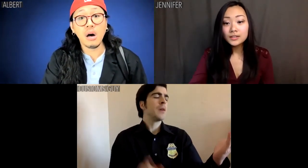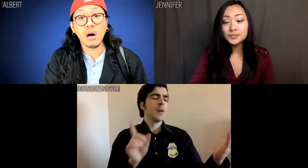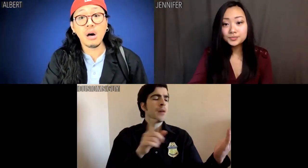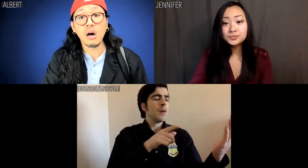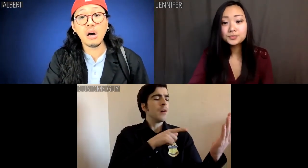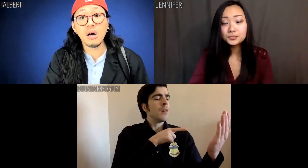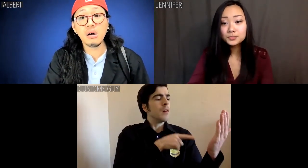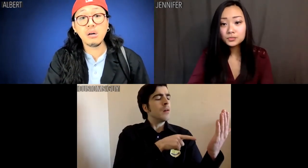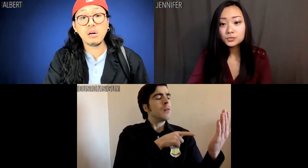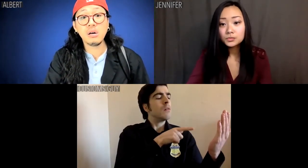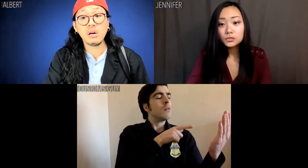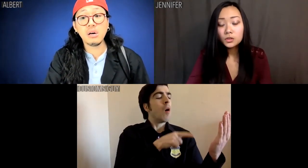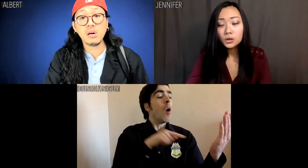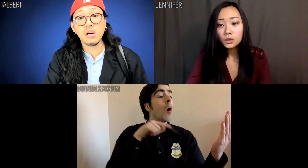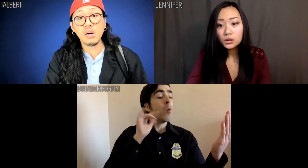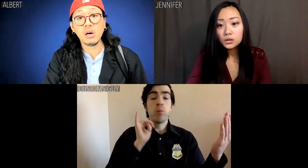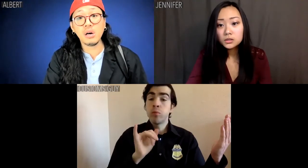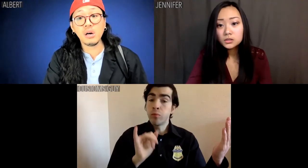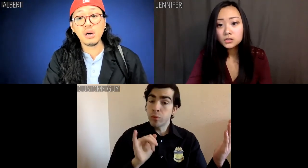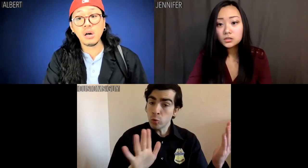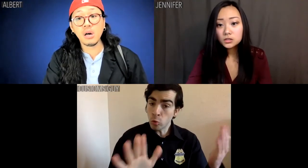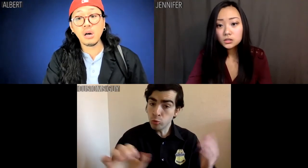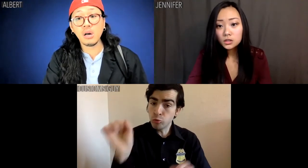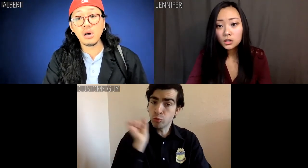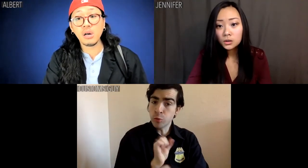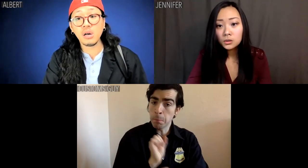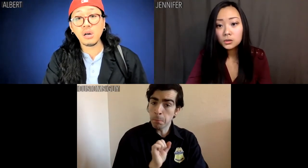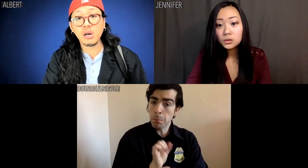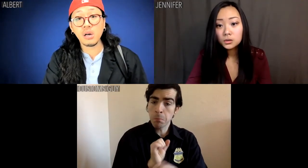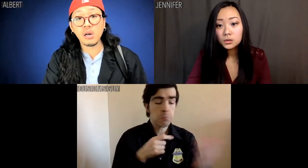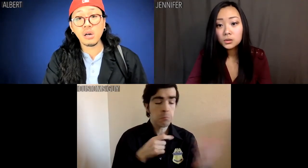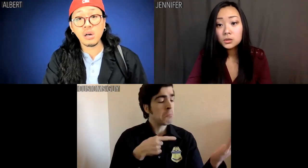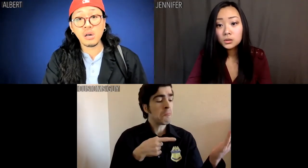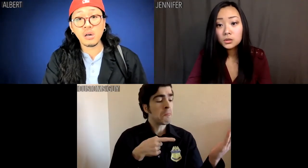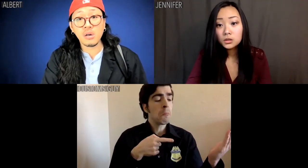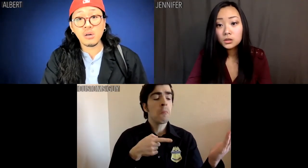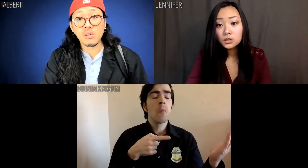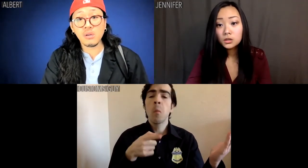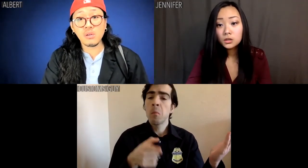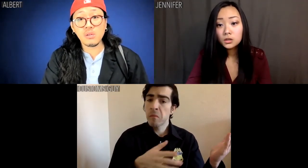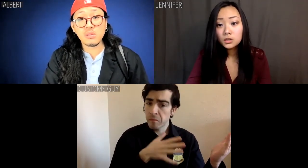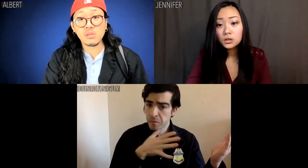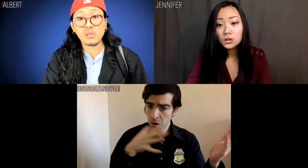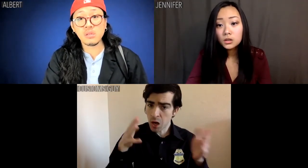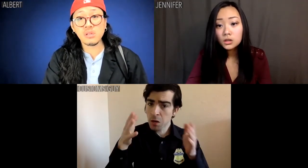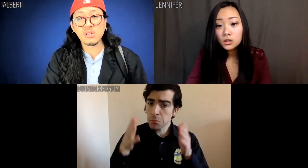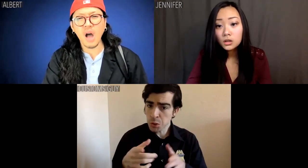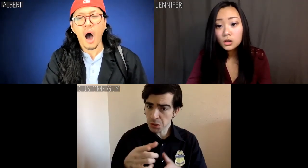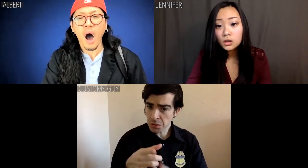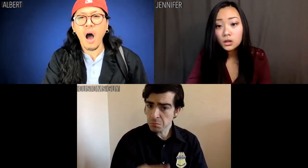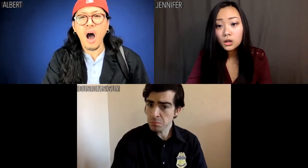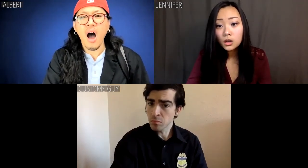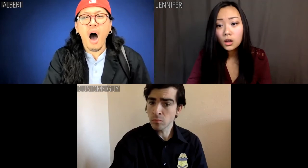According to these documents, your occupation is ... peasant?